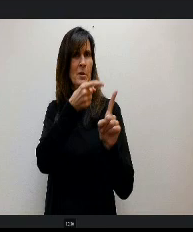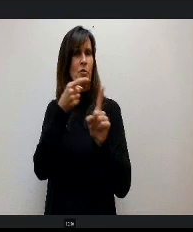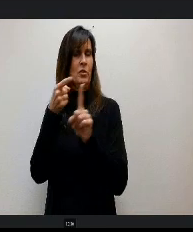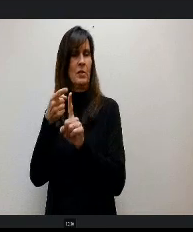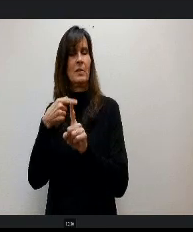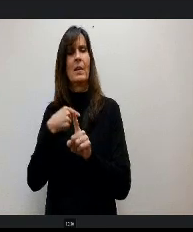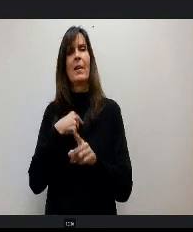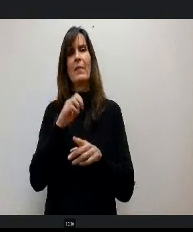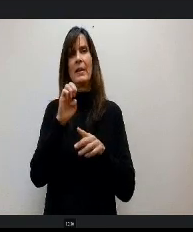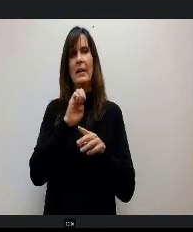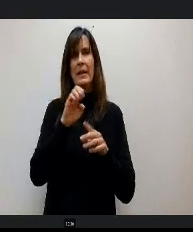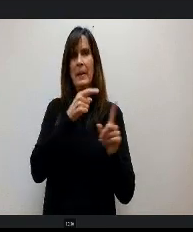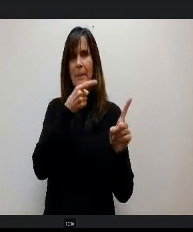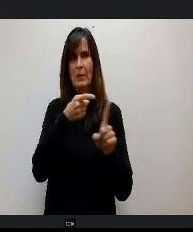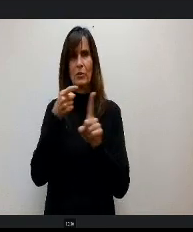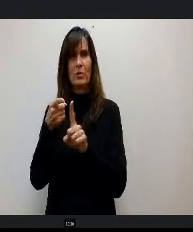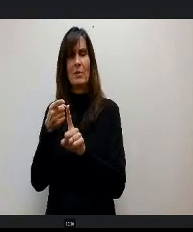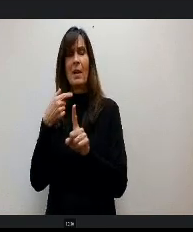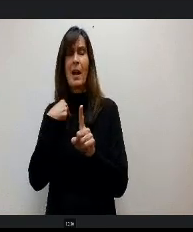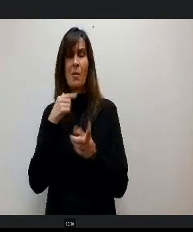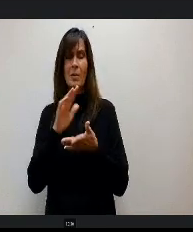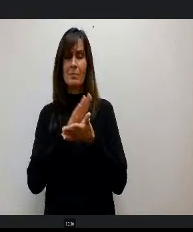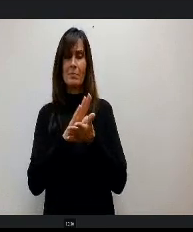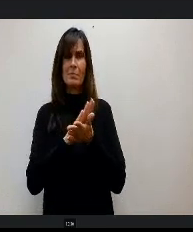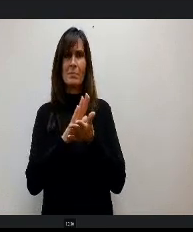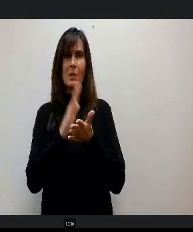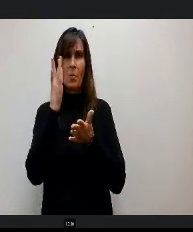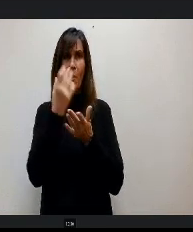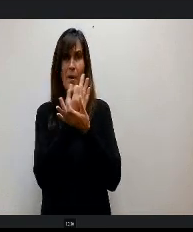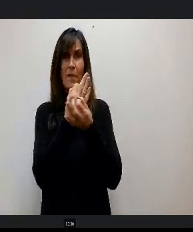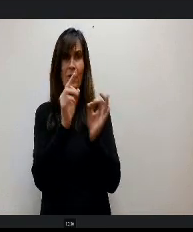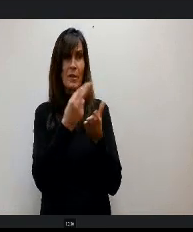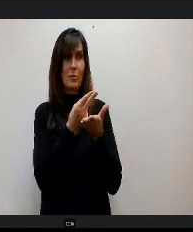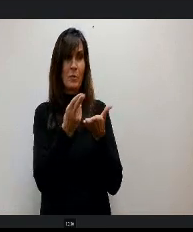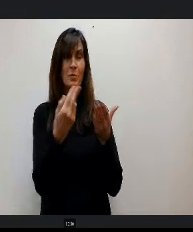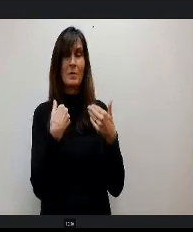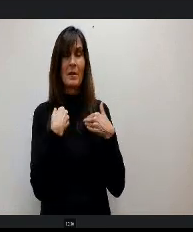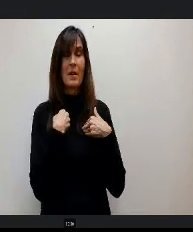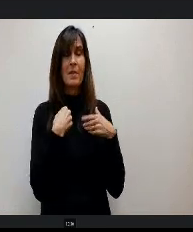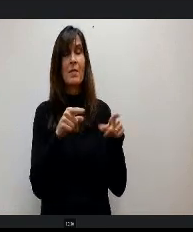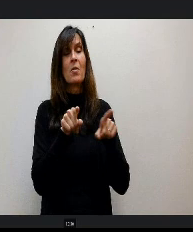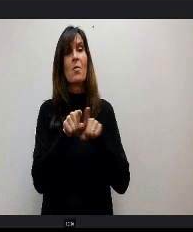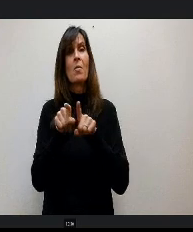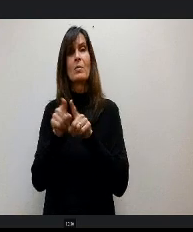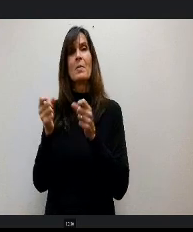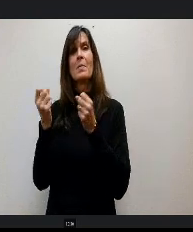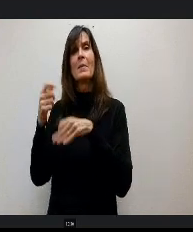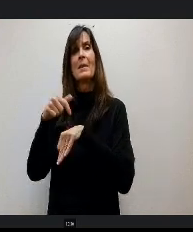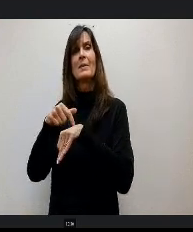to give a shout out to them because they are a free resource for us, which is huge. We also spend many days at space